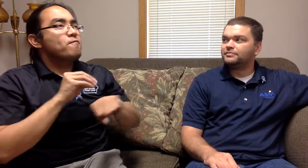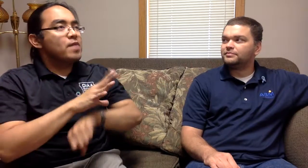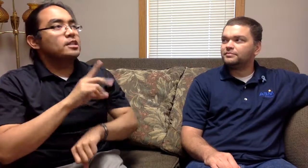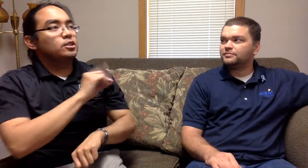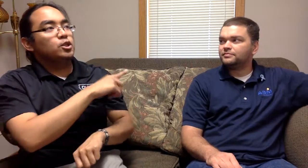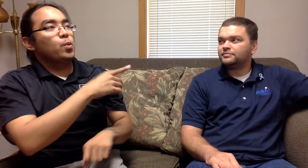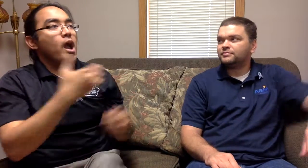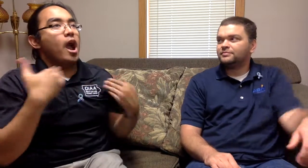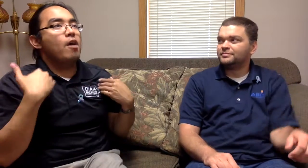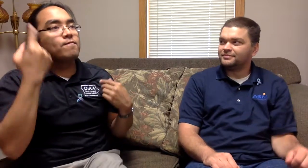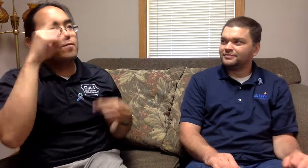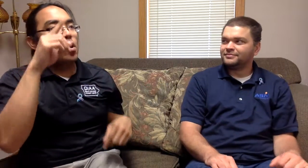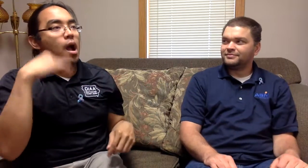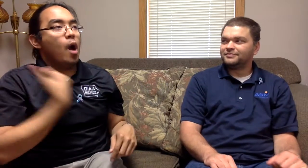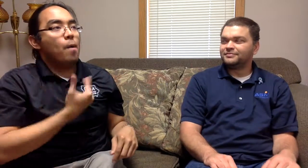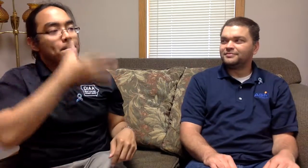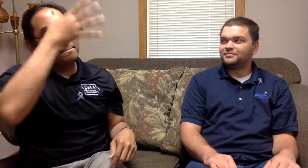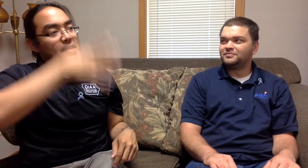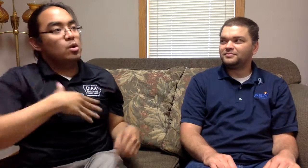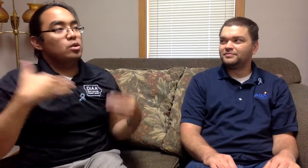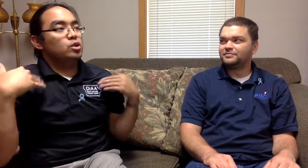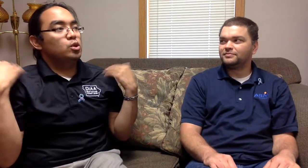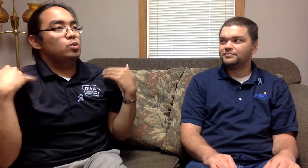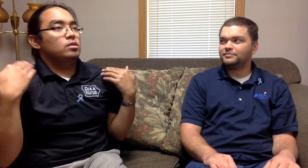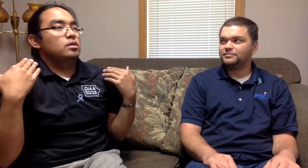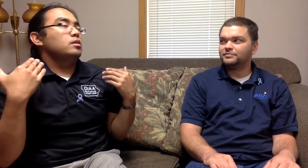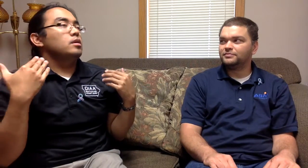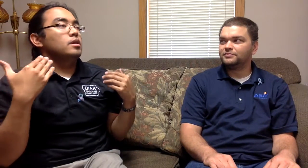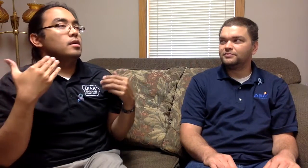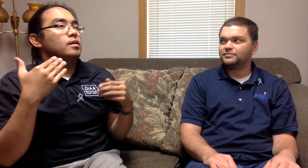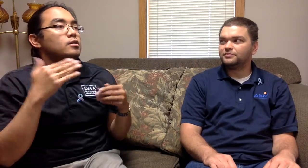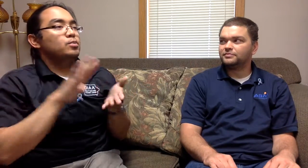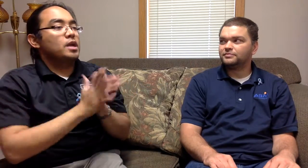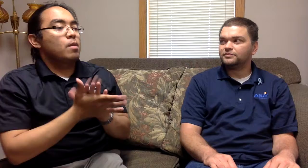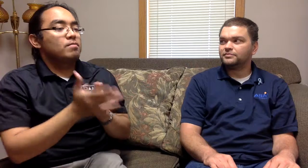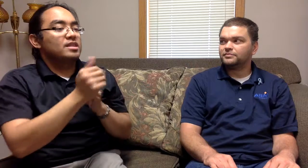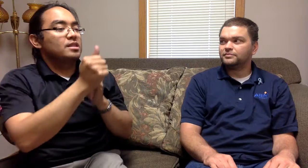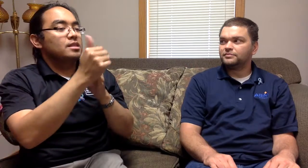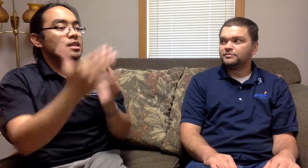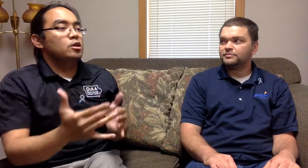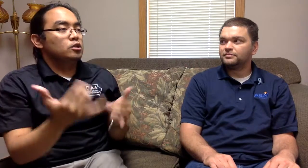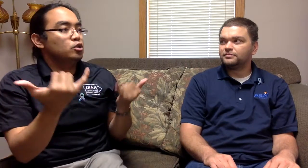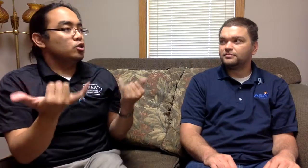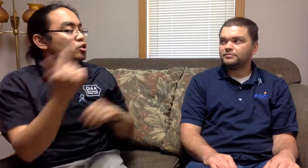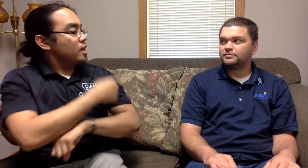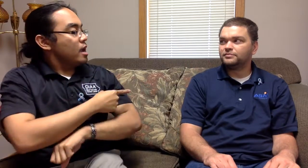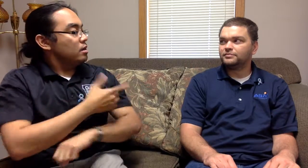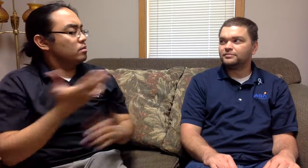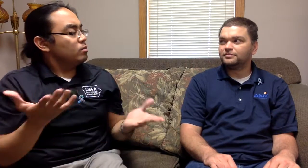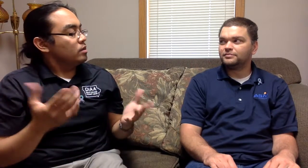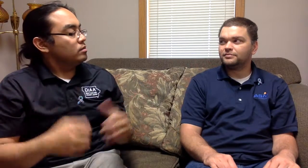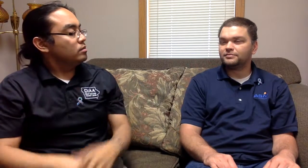What advice do you have for our male youth to become leaders today?